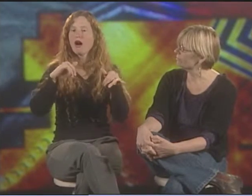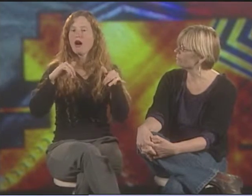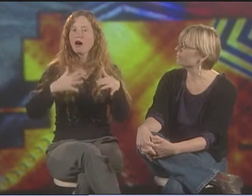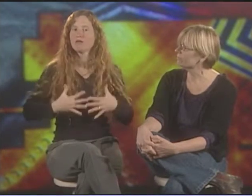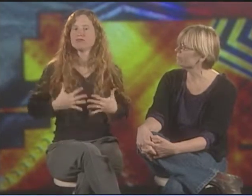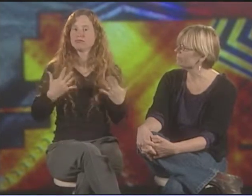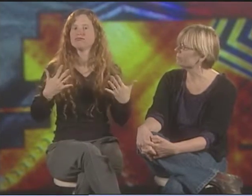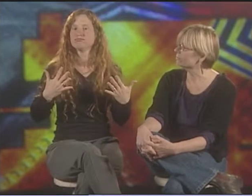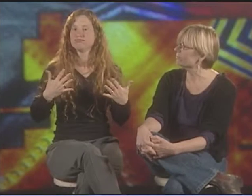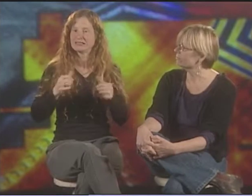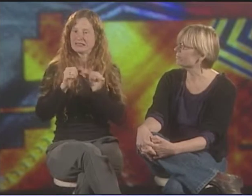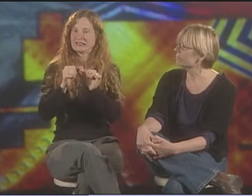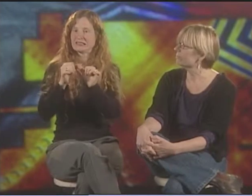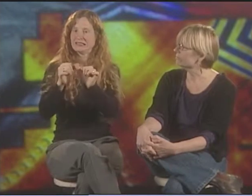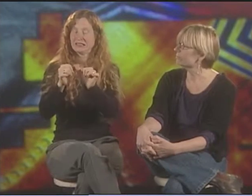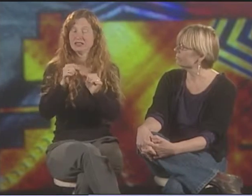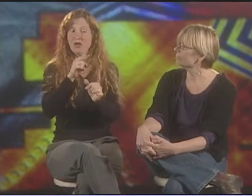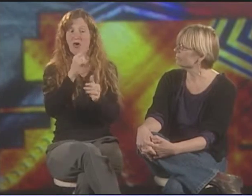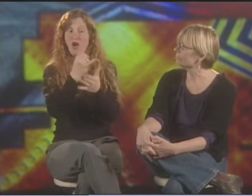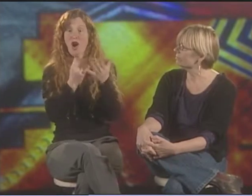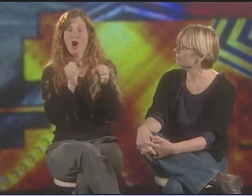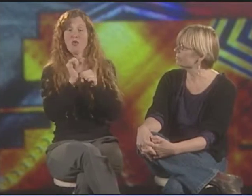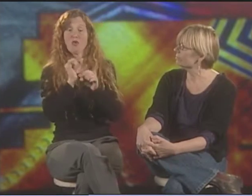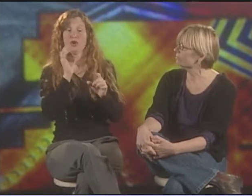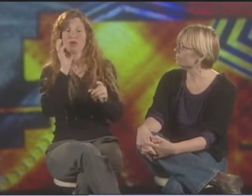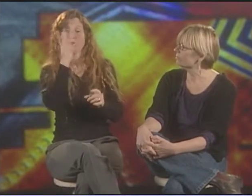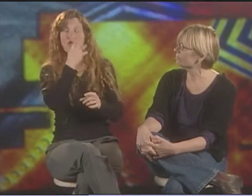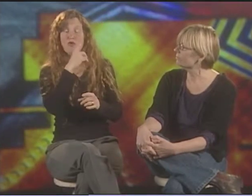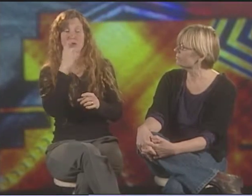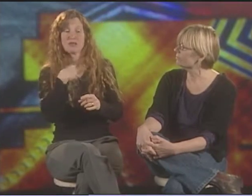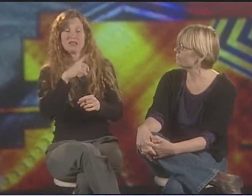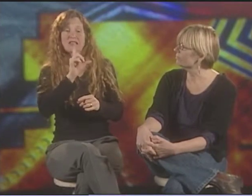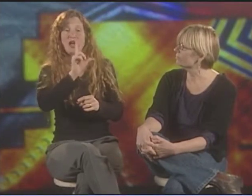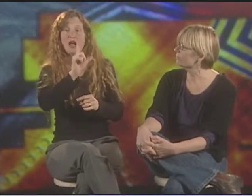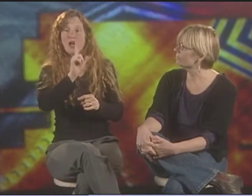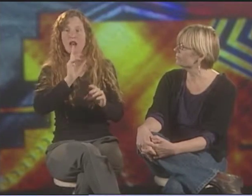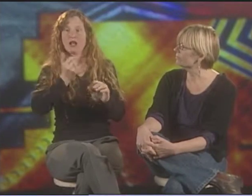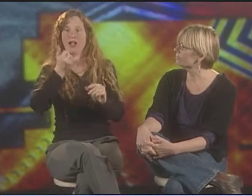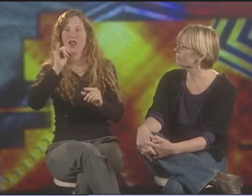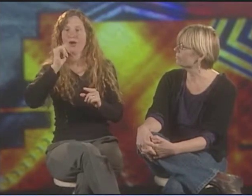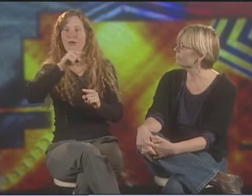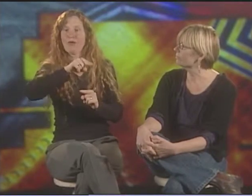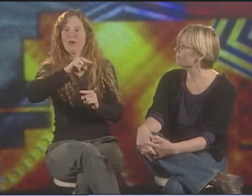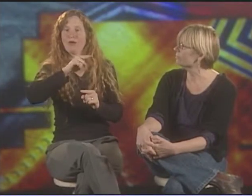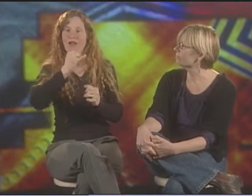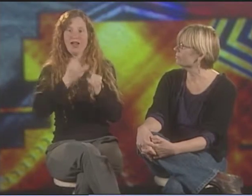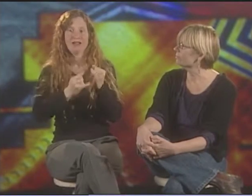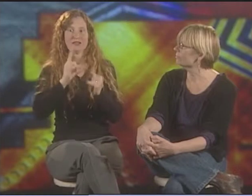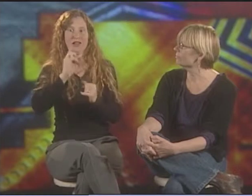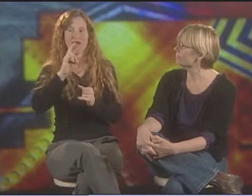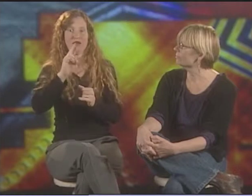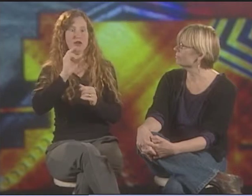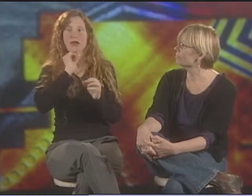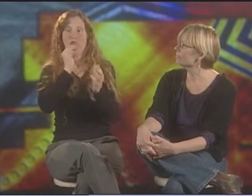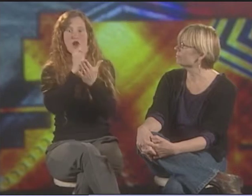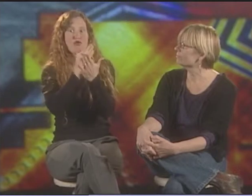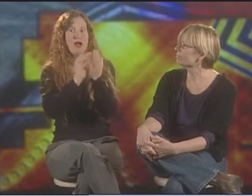THE COMMON EXPERIENCE OF PEOPLE. THIS ARTWORK IS REALLY BEAUTIFUL BECAUSE THE "L," THE LAST LETTER, IS YELLOW.